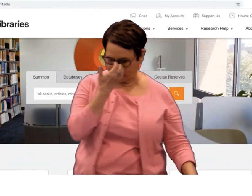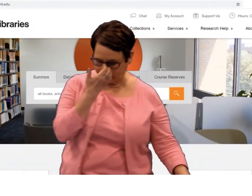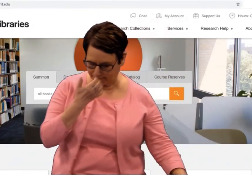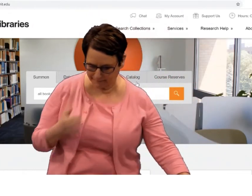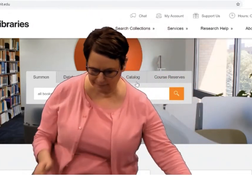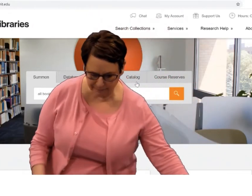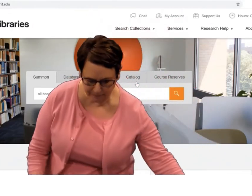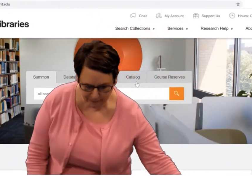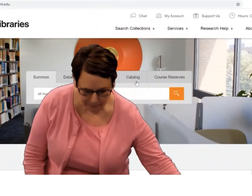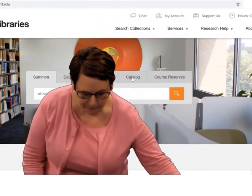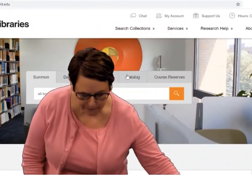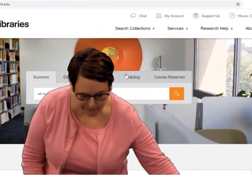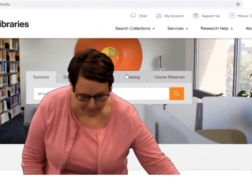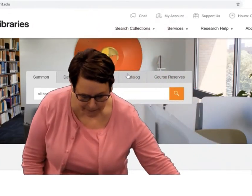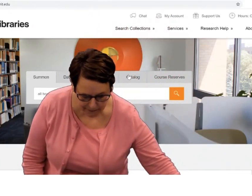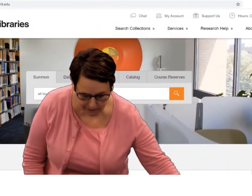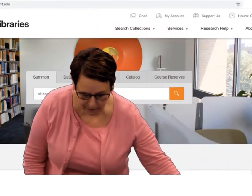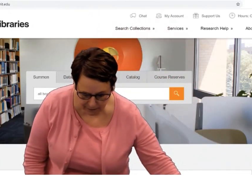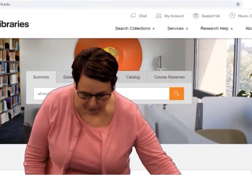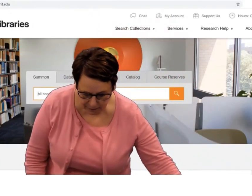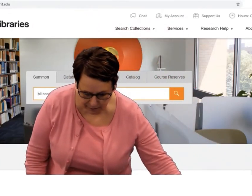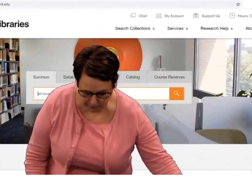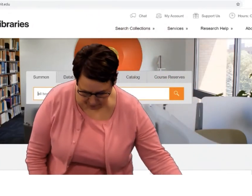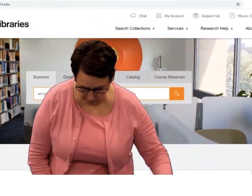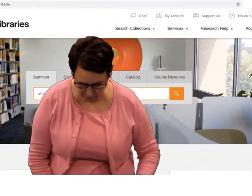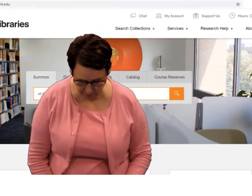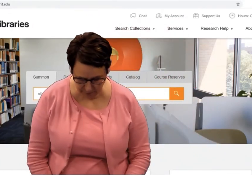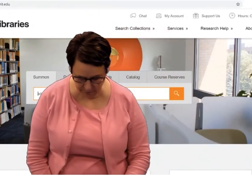In the middle, you see tabs. I'm going to click on Catalog.